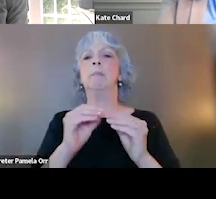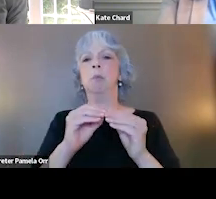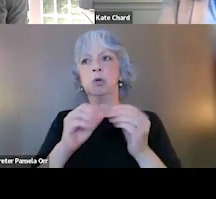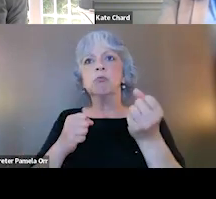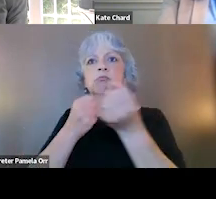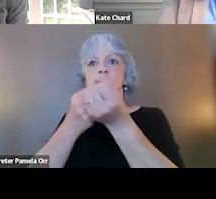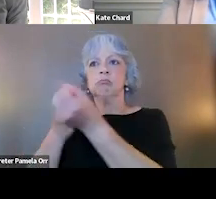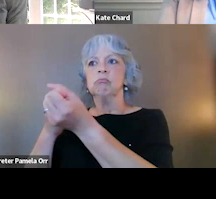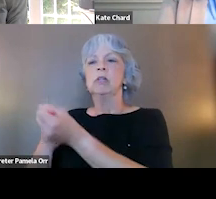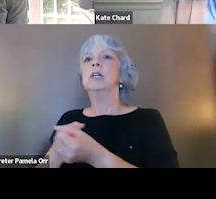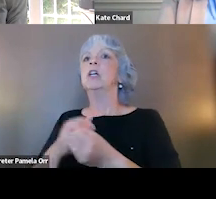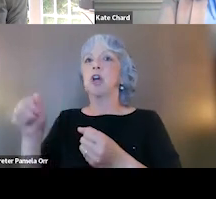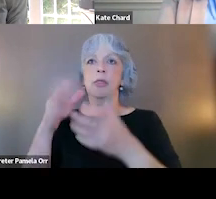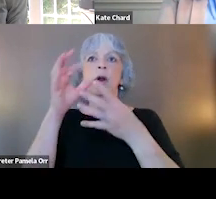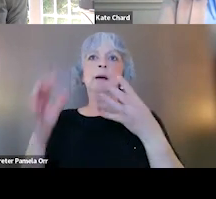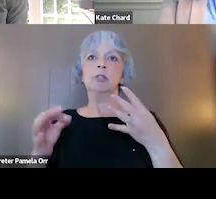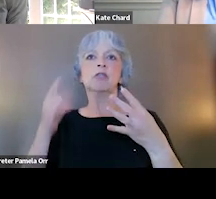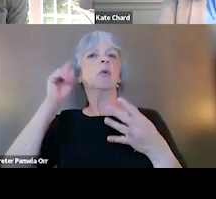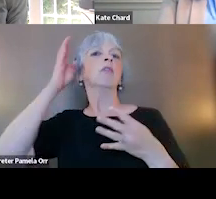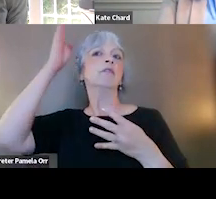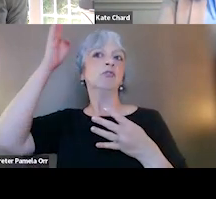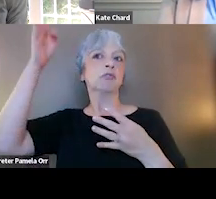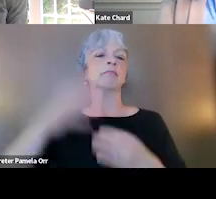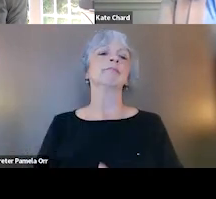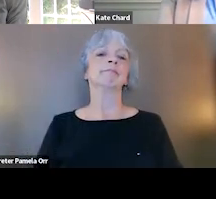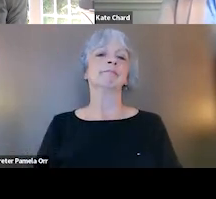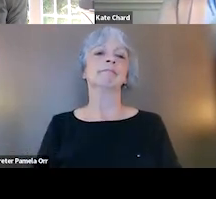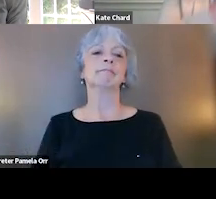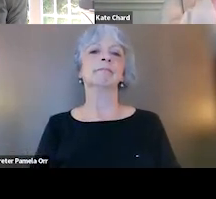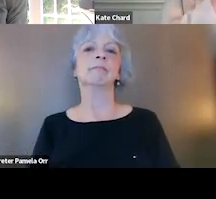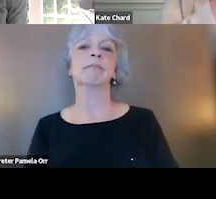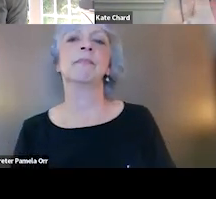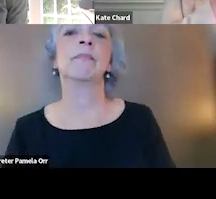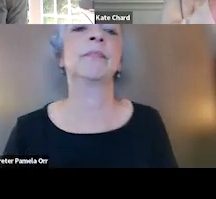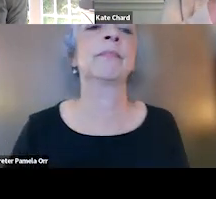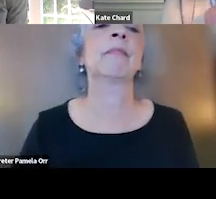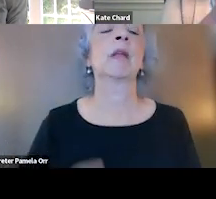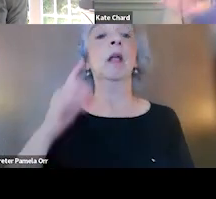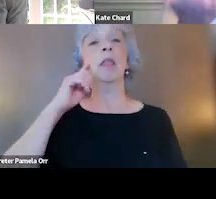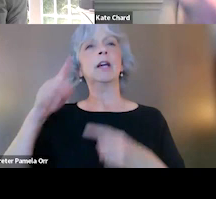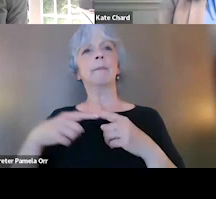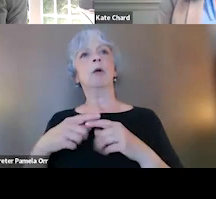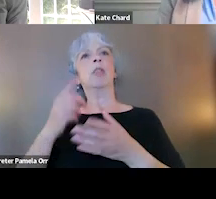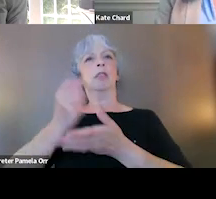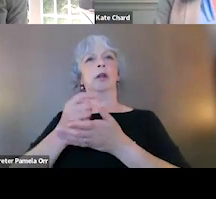as treatment options into the future, okay? So when we think about the therapies, I just for the sake of convenience